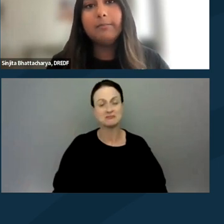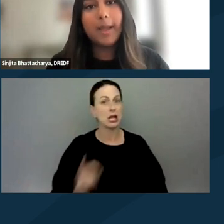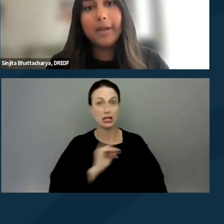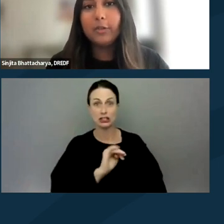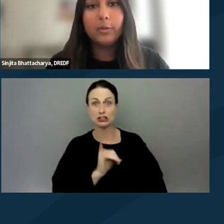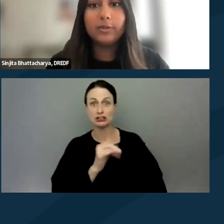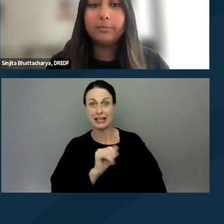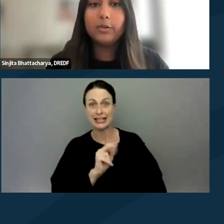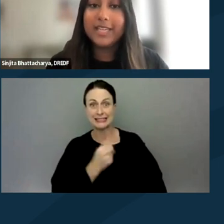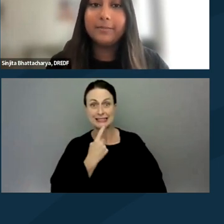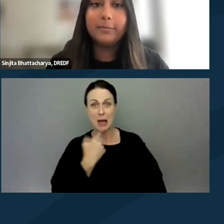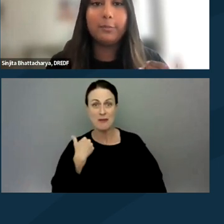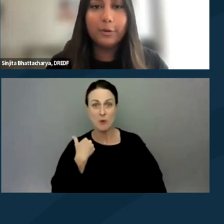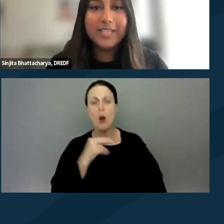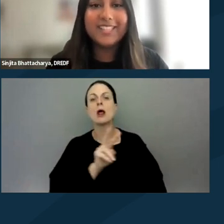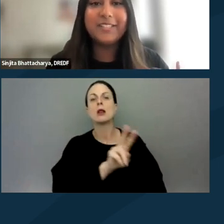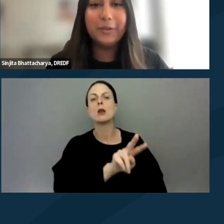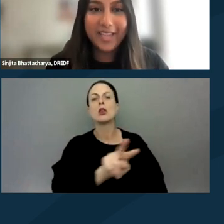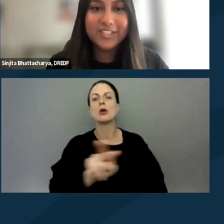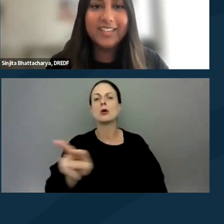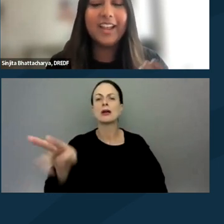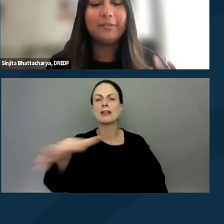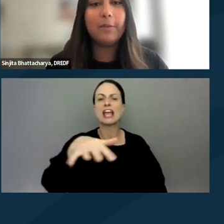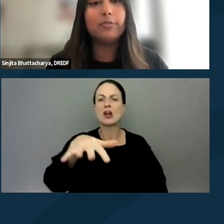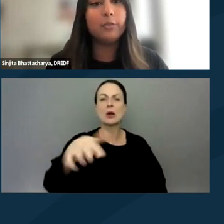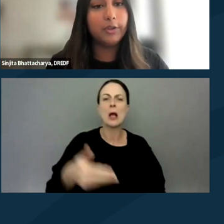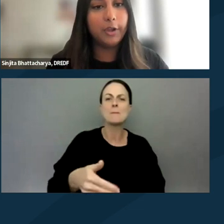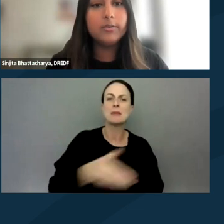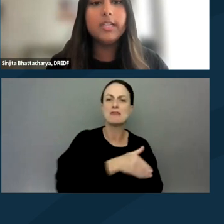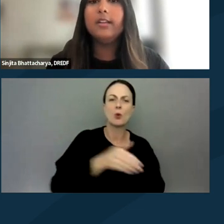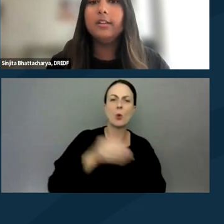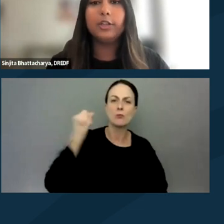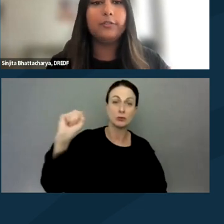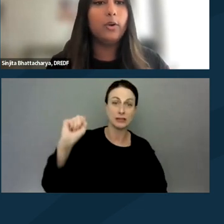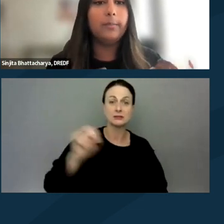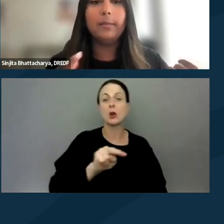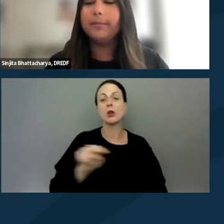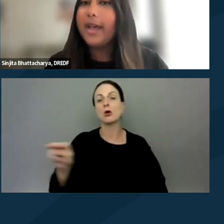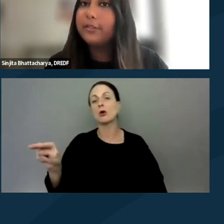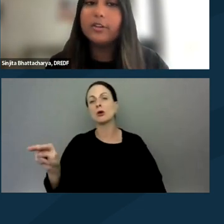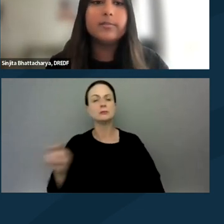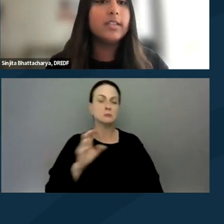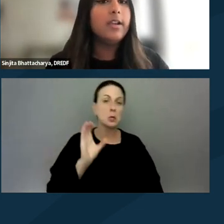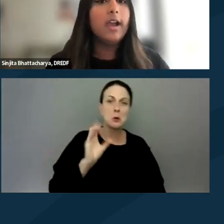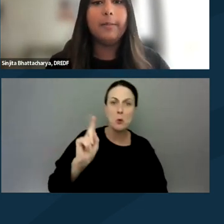map out the protest location and route before you go. Look for public bathrooms,